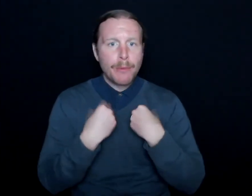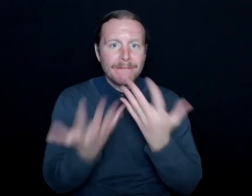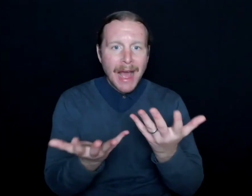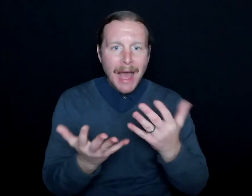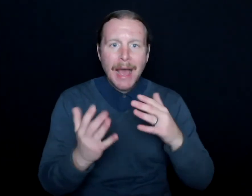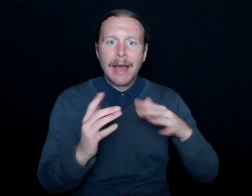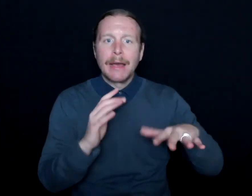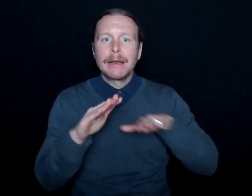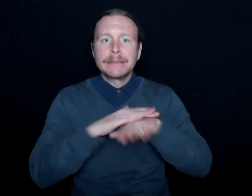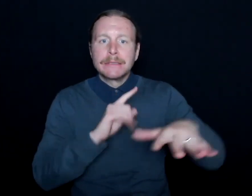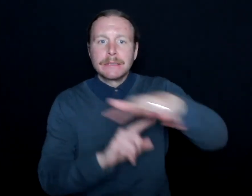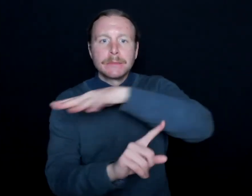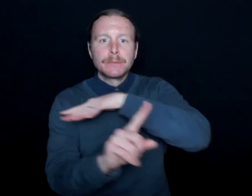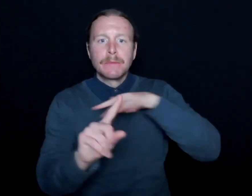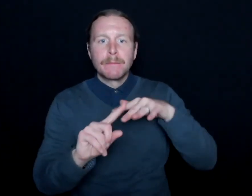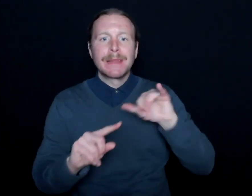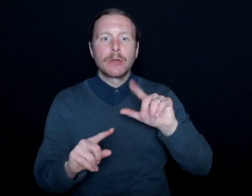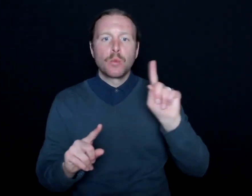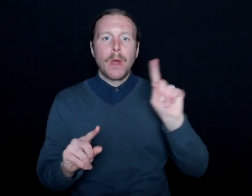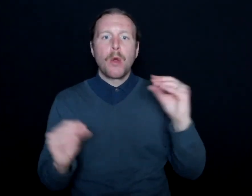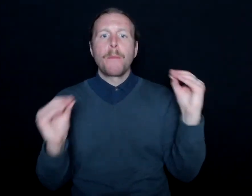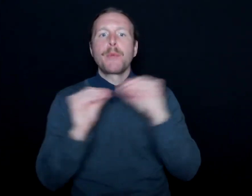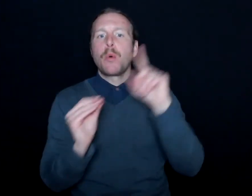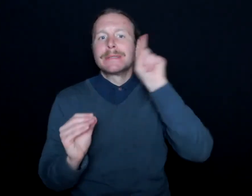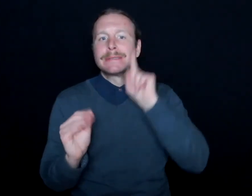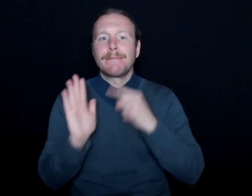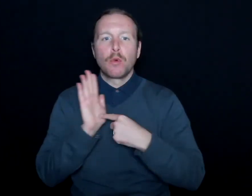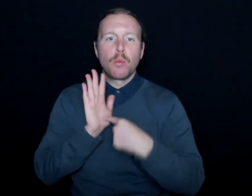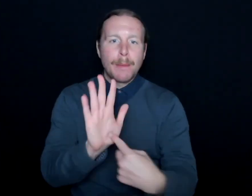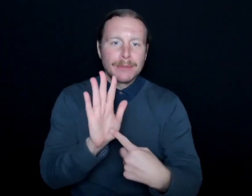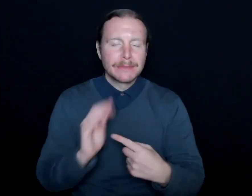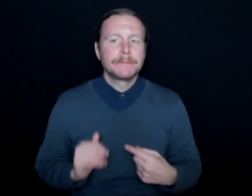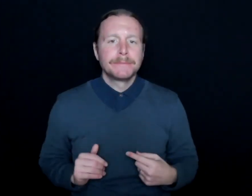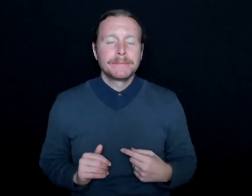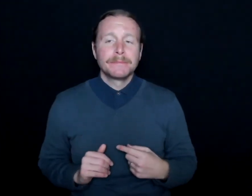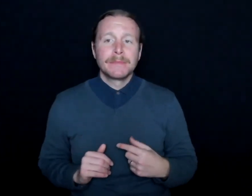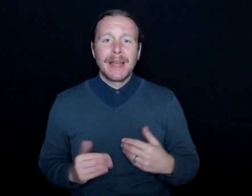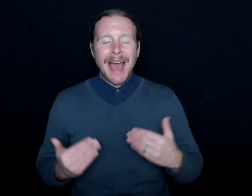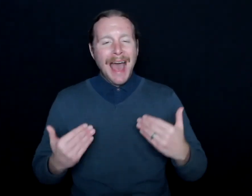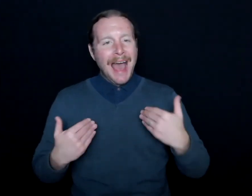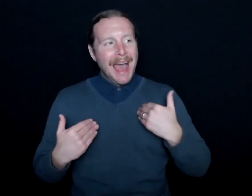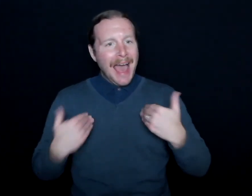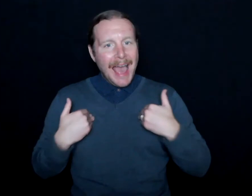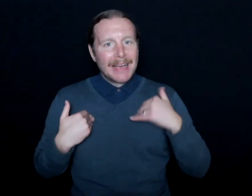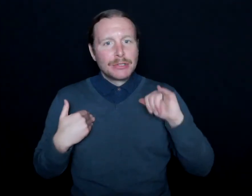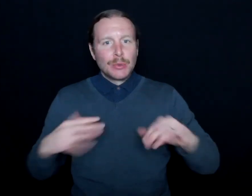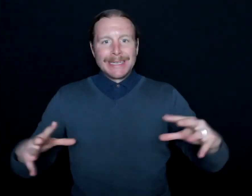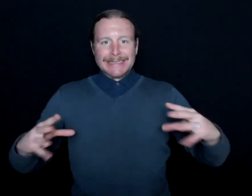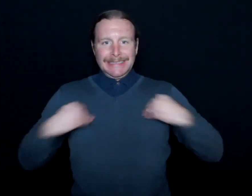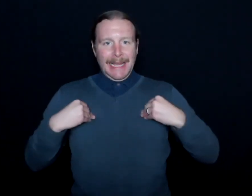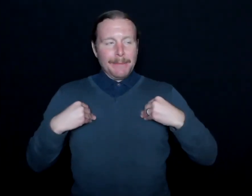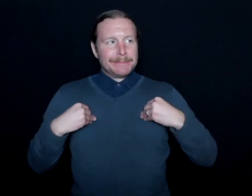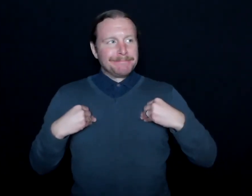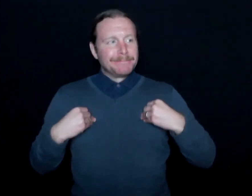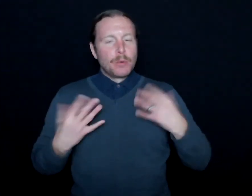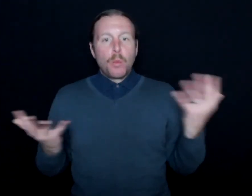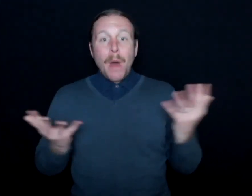environment, that's where we'll have more deaf representation. And so I had to accept the fact that there are going to be